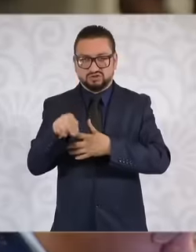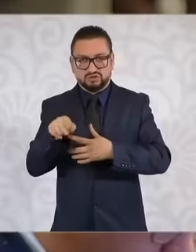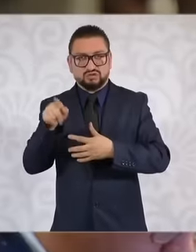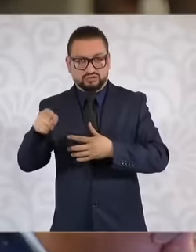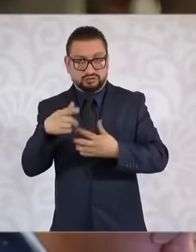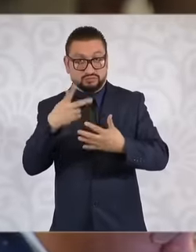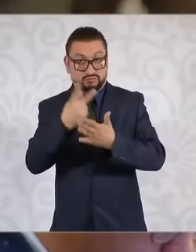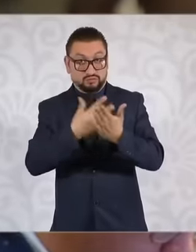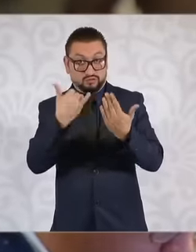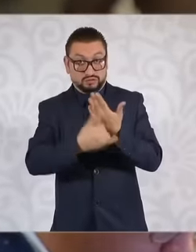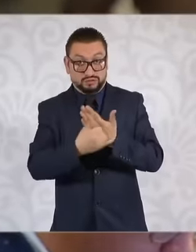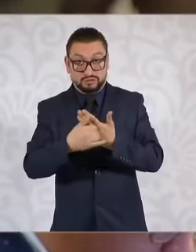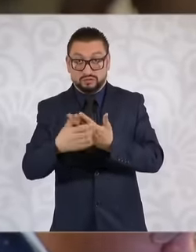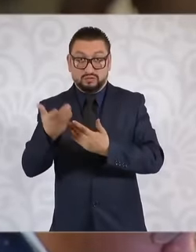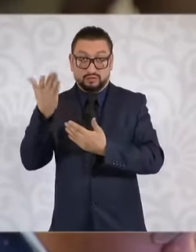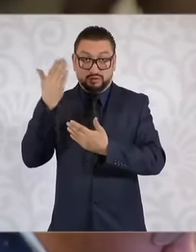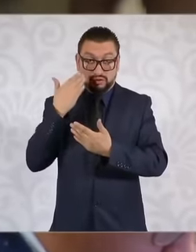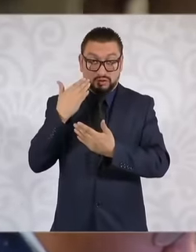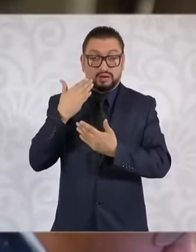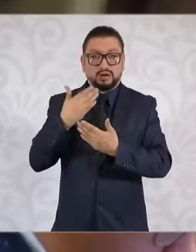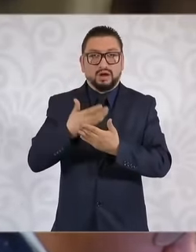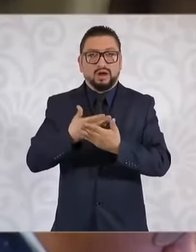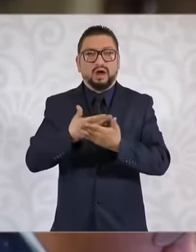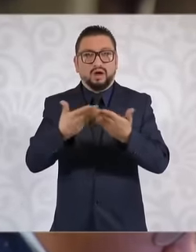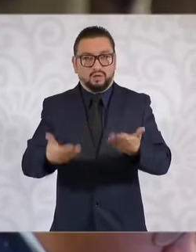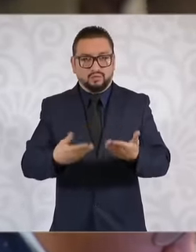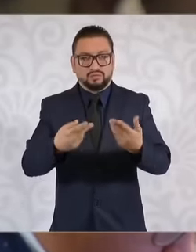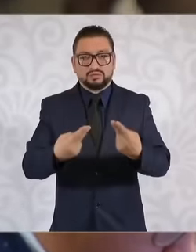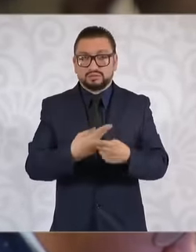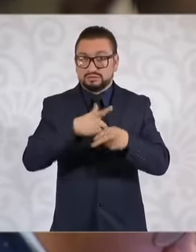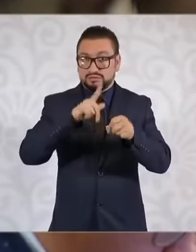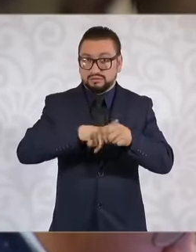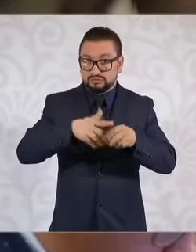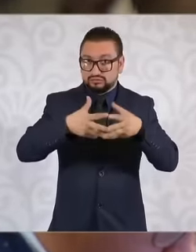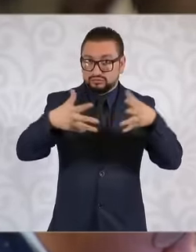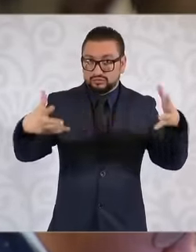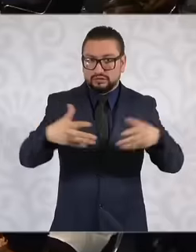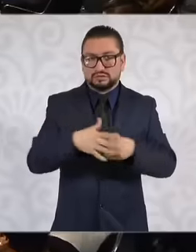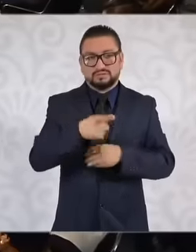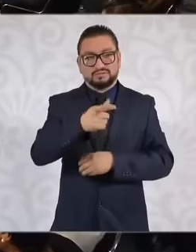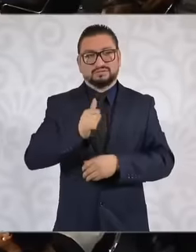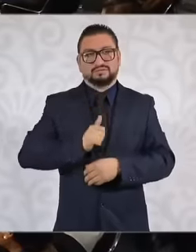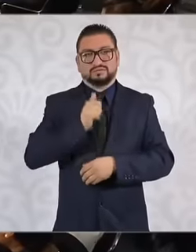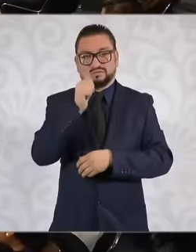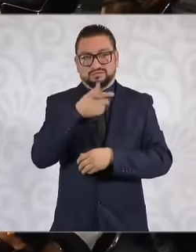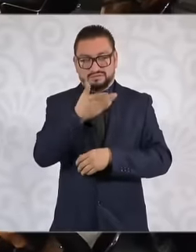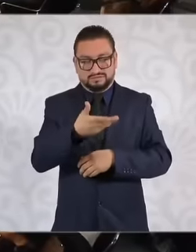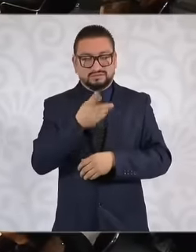done at the national level and taking advantage of the fact that the head of energy is also there Yes here is Alicia eh